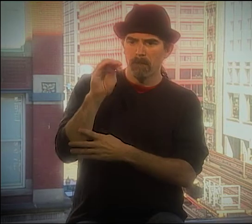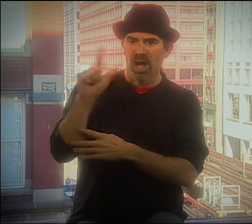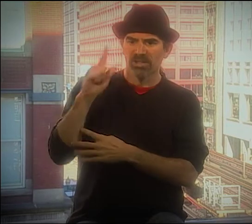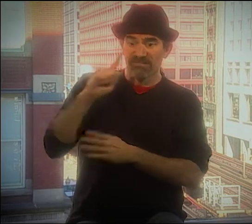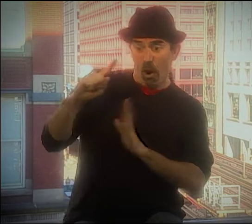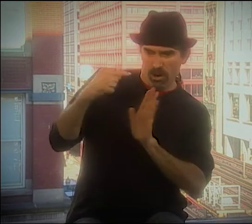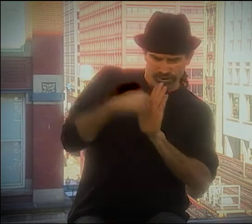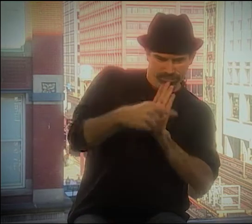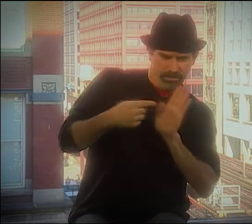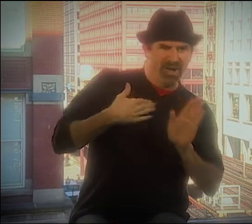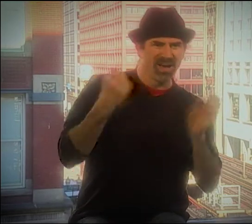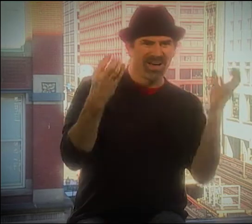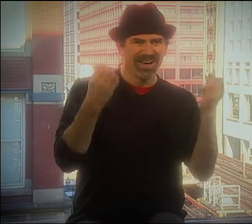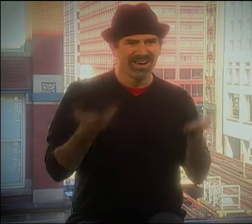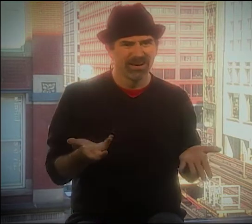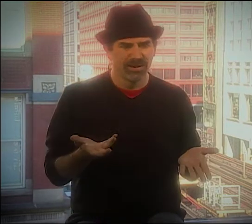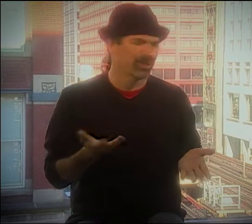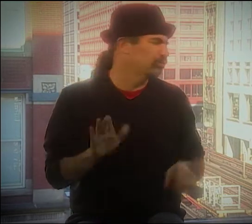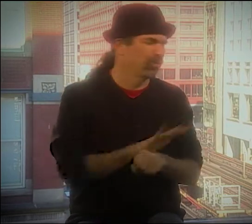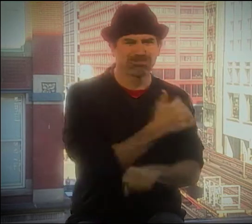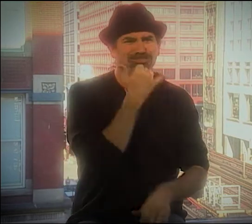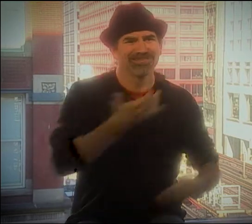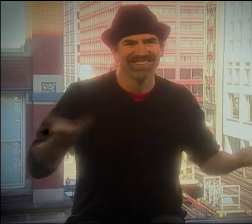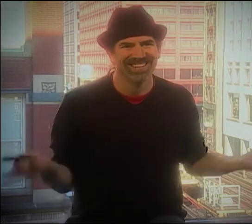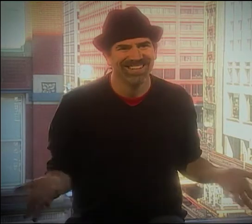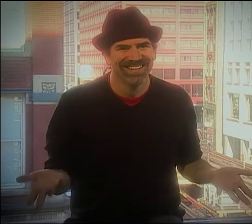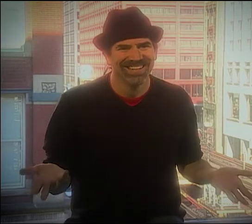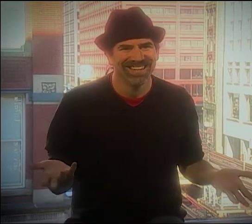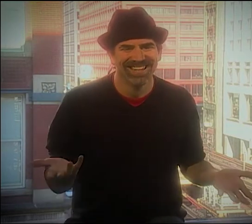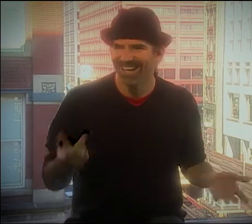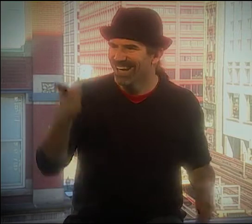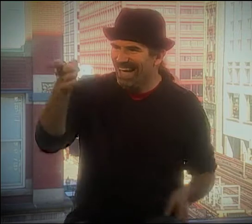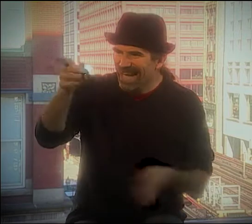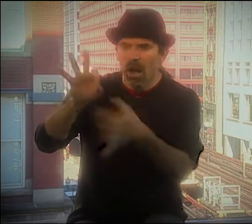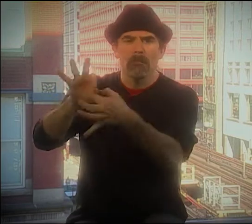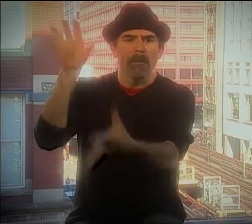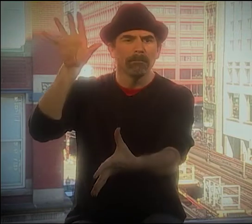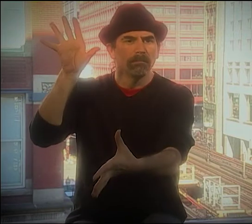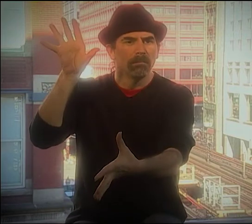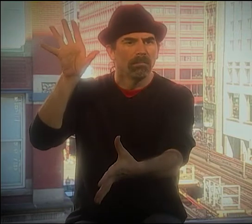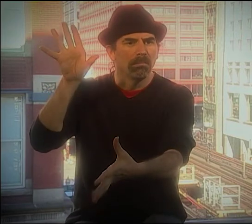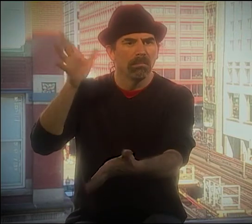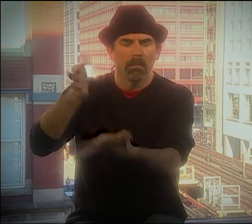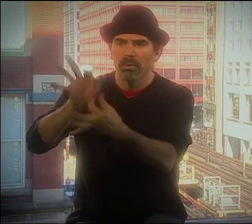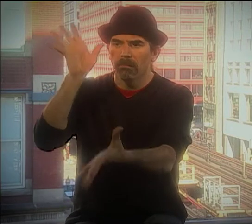THE ENGLISH IS WRITTEN ON MY HANDS. I'VE BEEN DOING IT COMPLETELY WRONG.